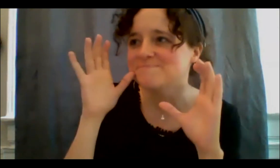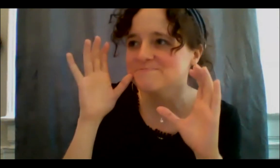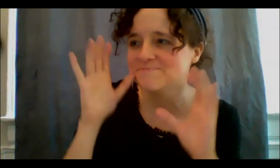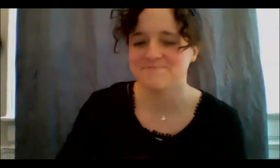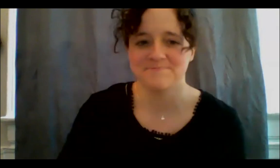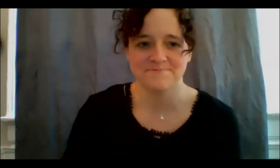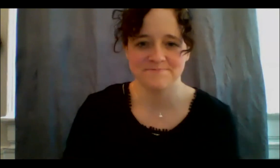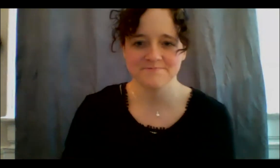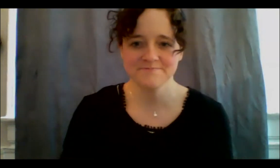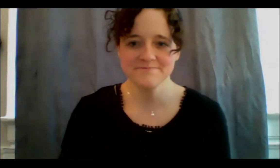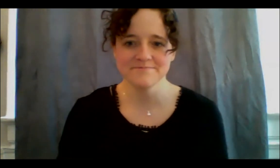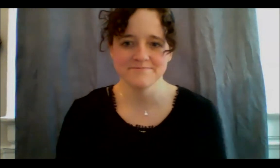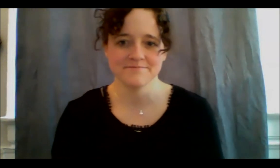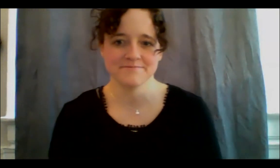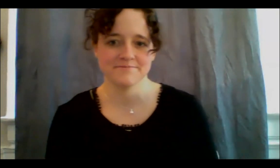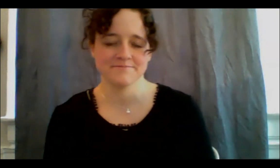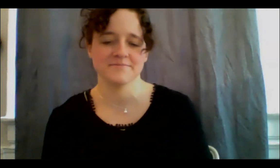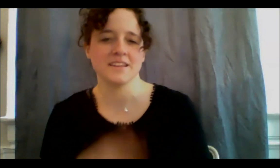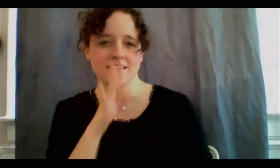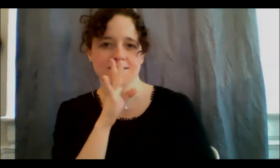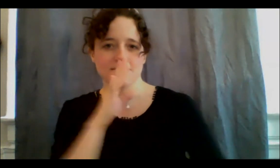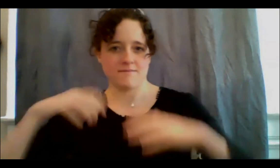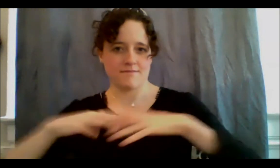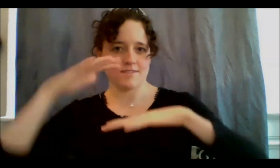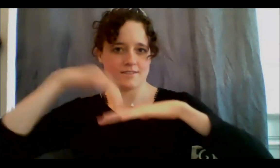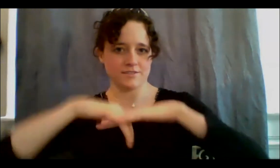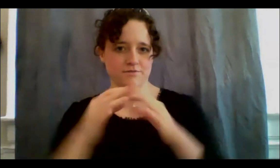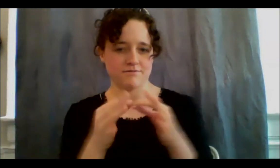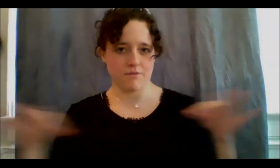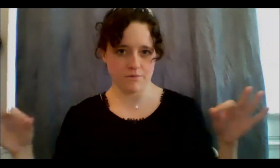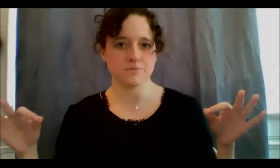Hello, chi-miigwech, aanii to everyone, hello